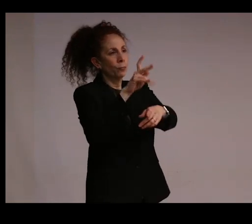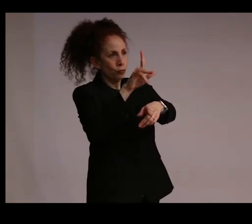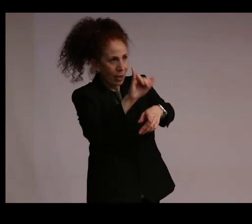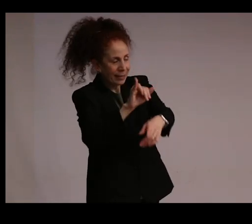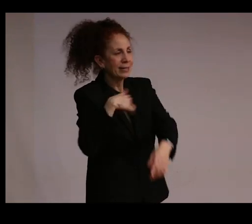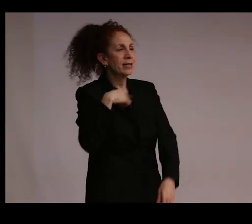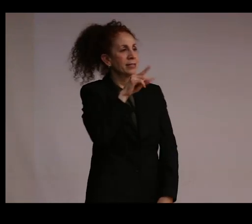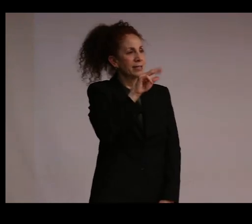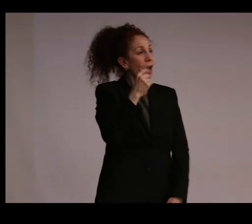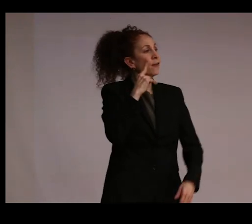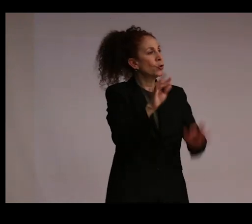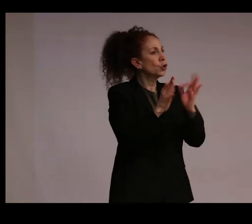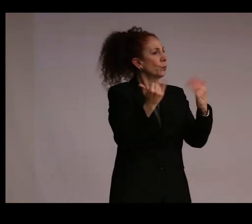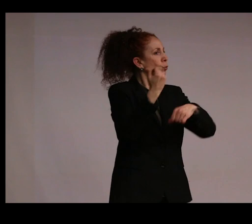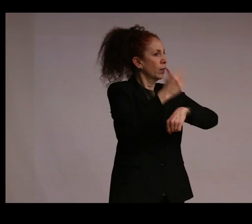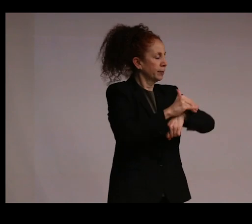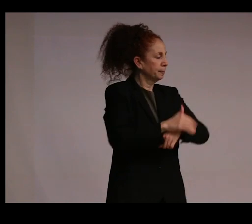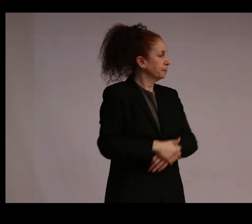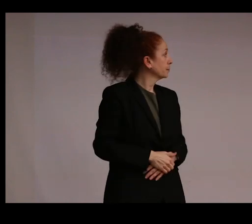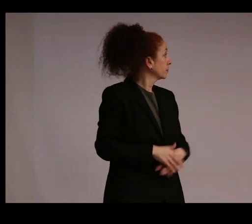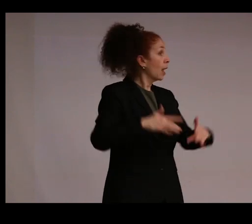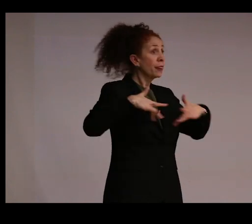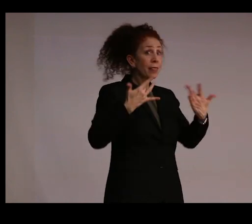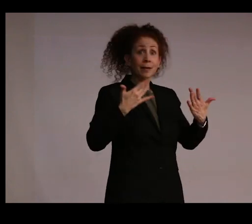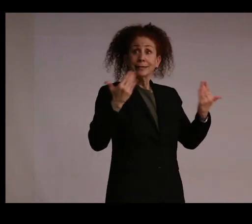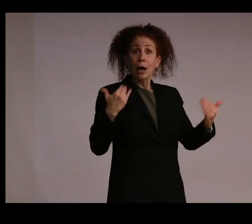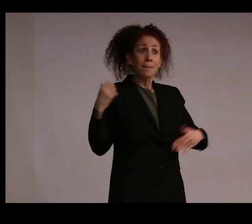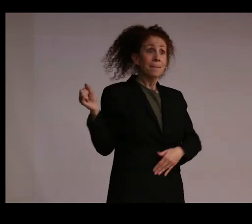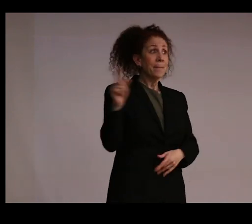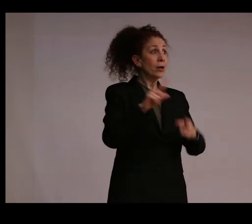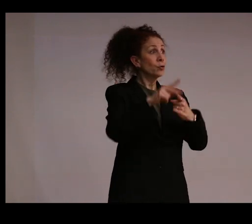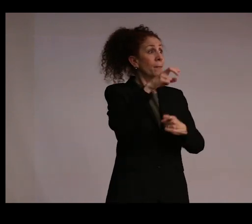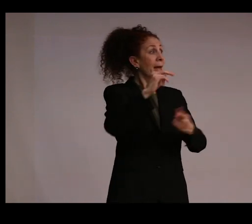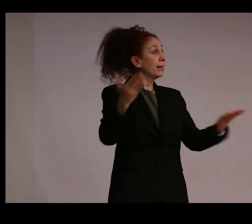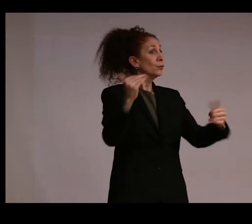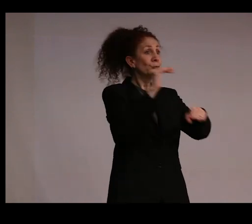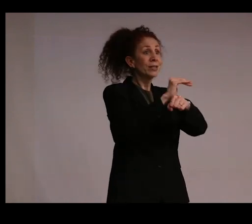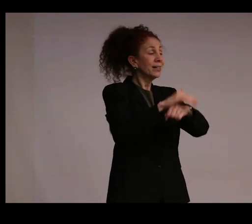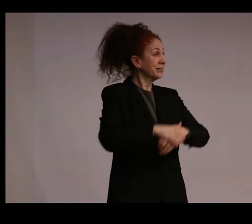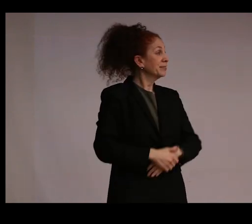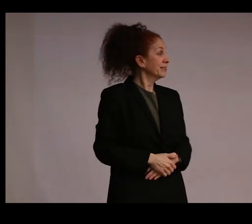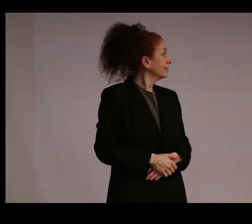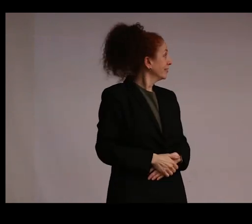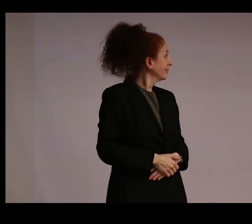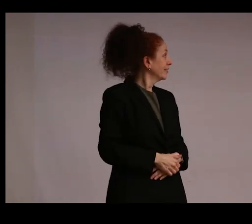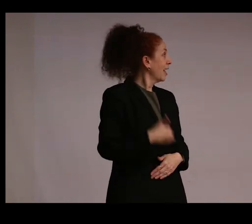this evening. And it's a delight to be returning to Penn where I have such wonderful colleagues